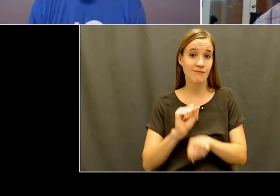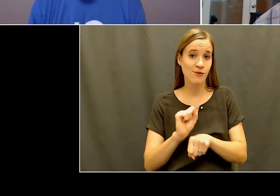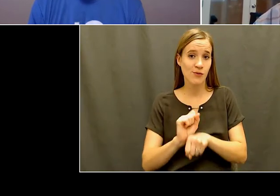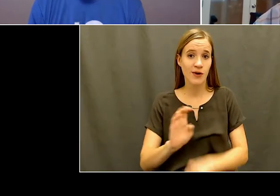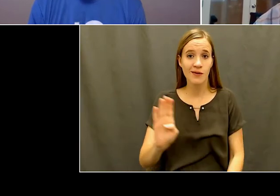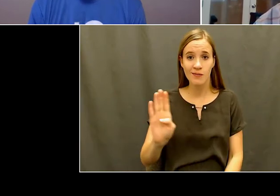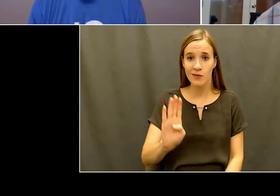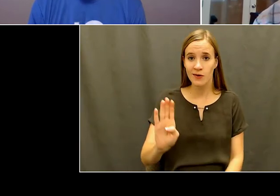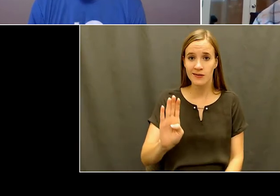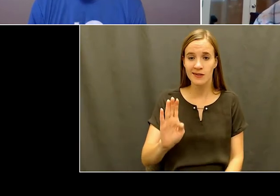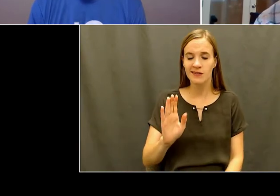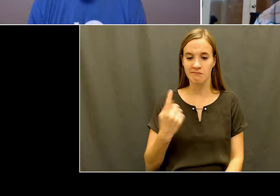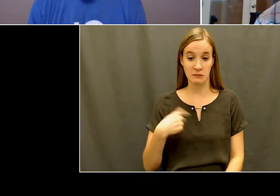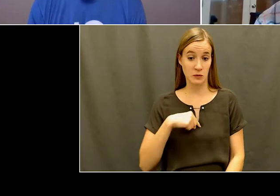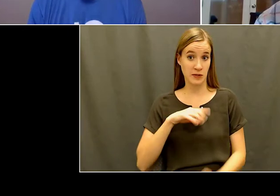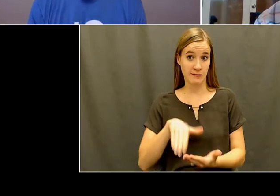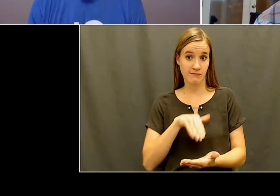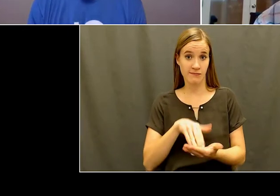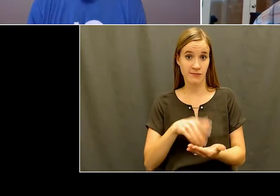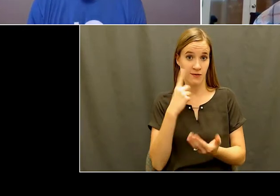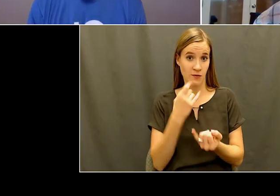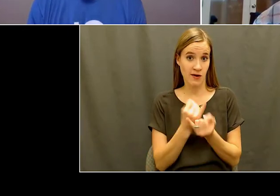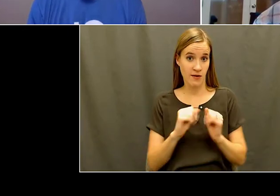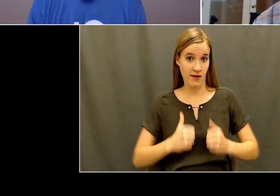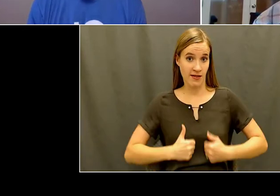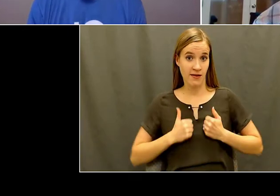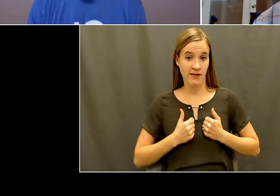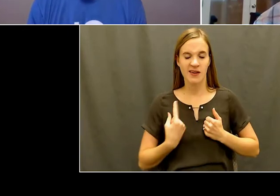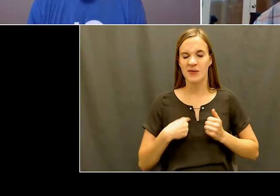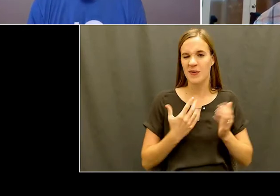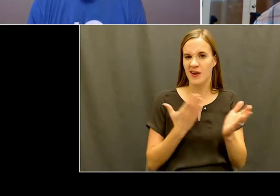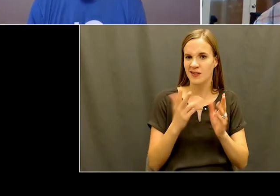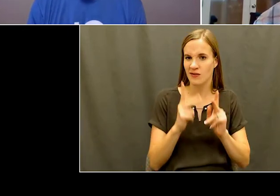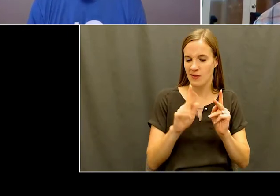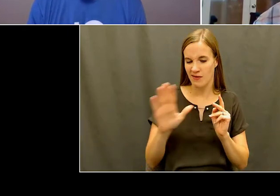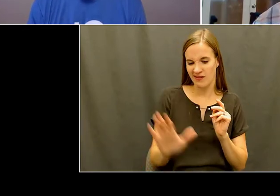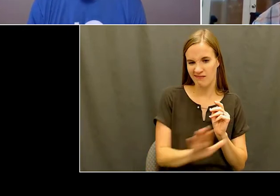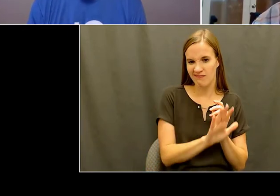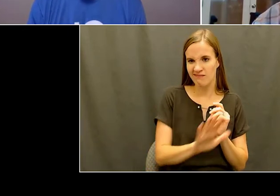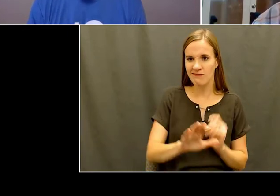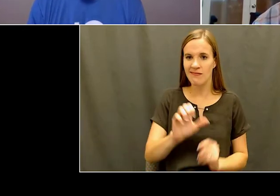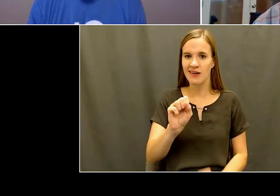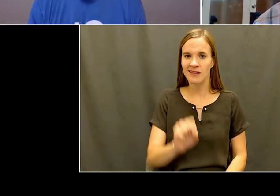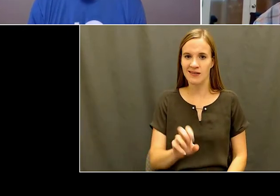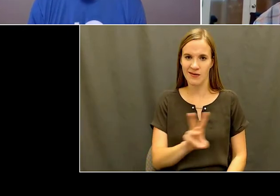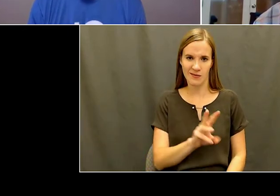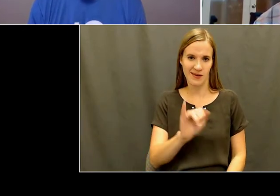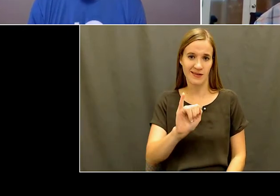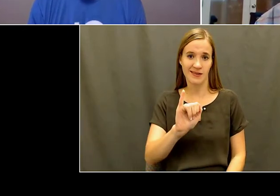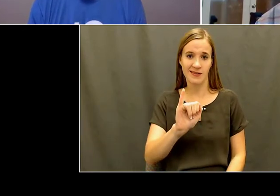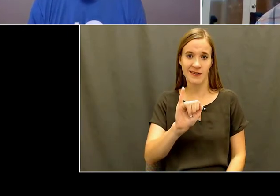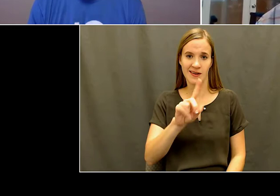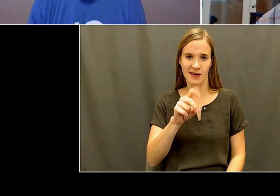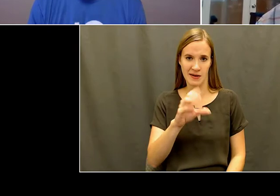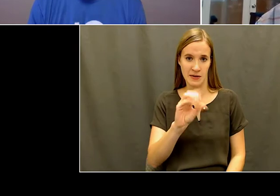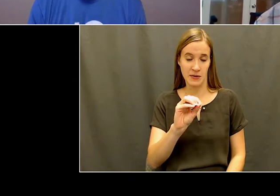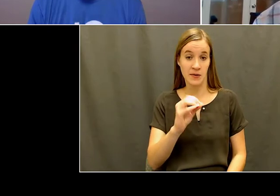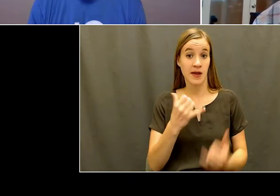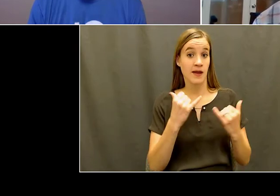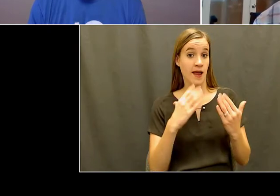Living. And we're joined this evening with Kelly O'Dell from Boise, who we're going to be talking with as part of the